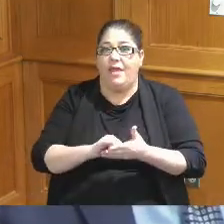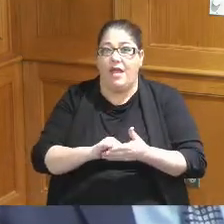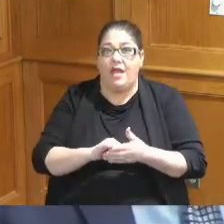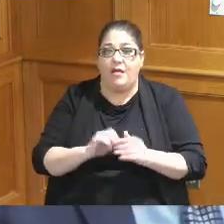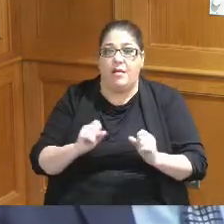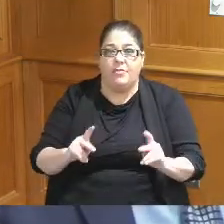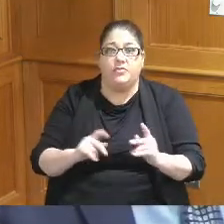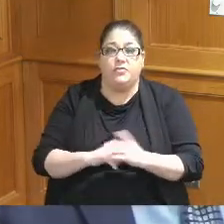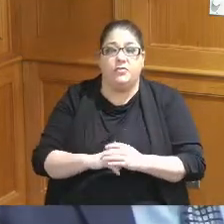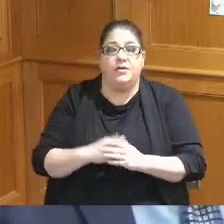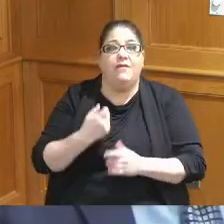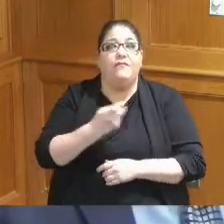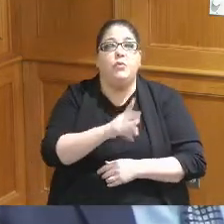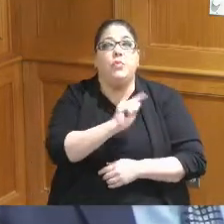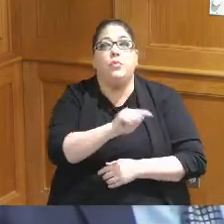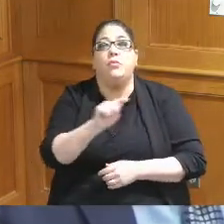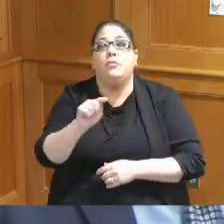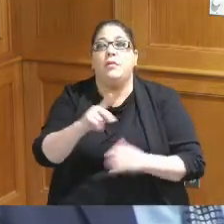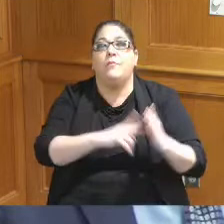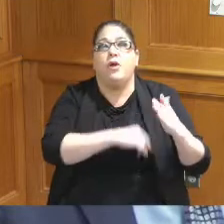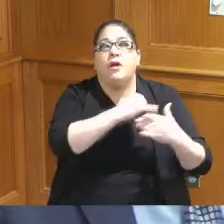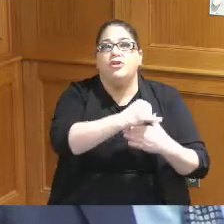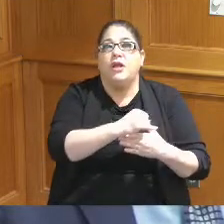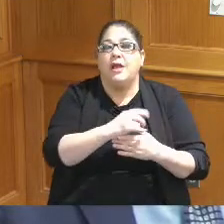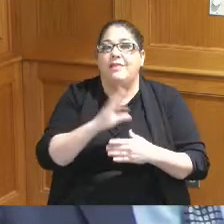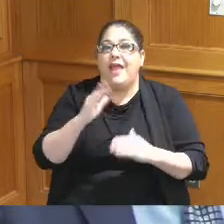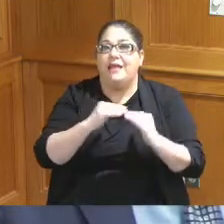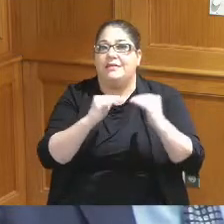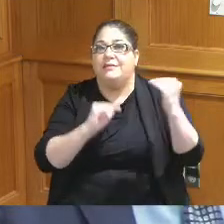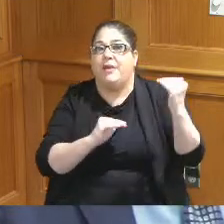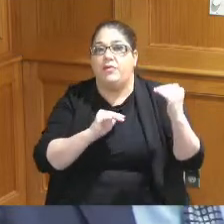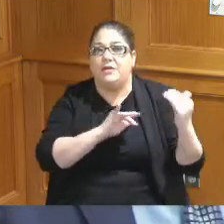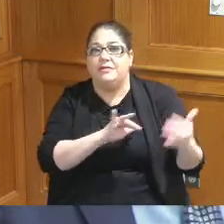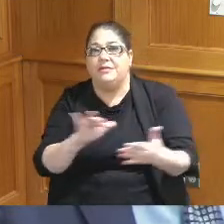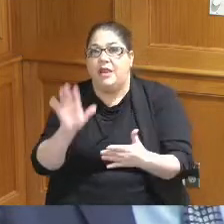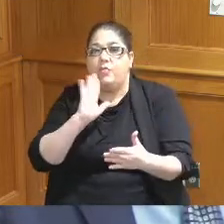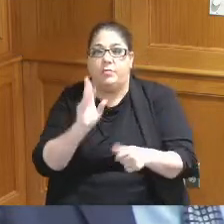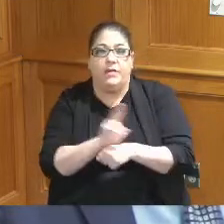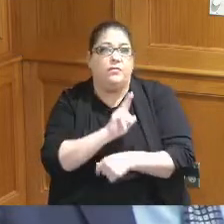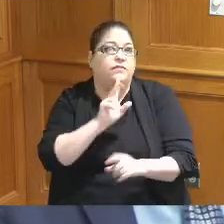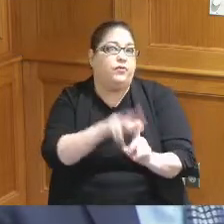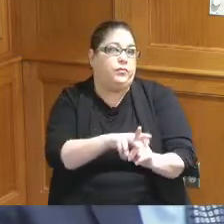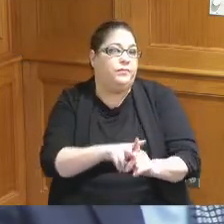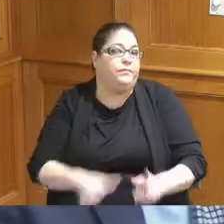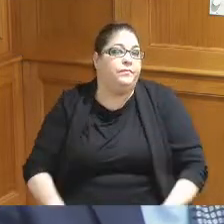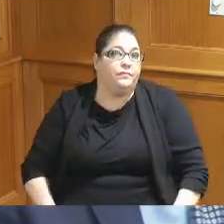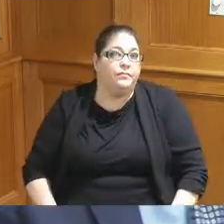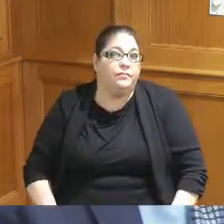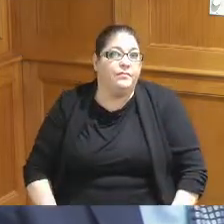got a couple projects that the disparity study will be used for so that's kind of a new tool